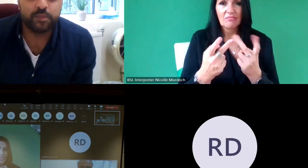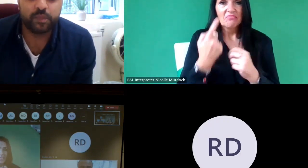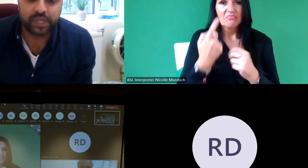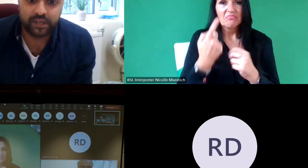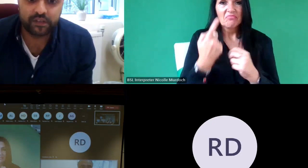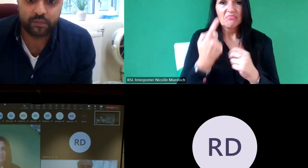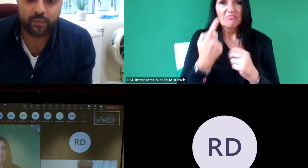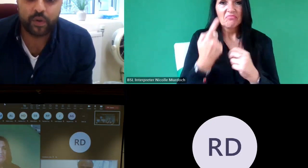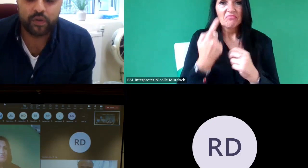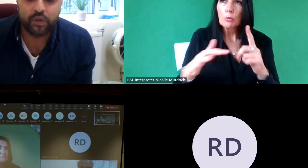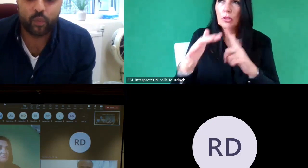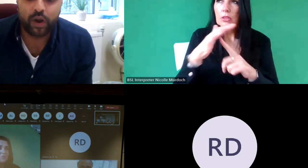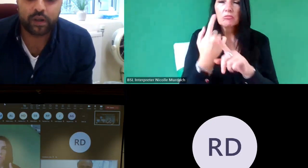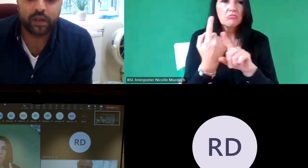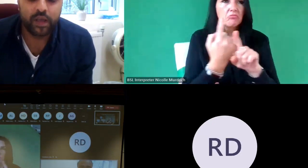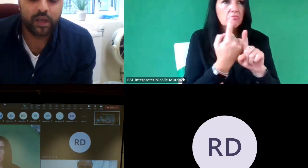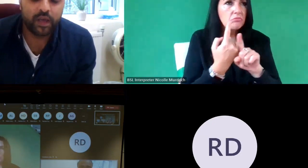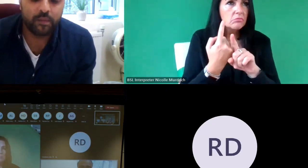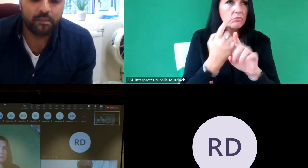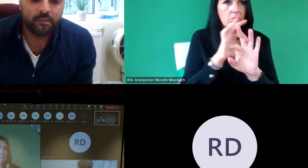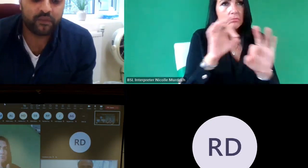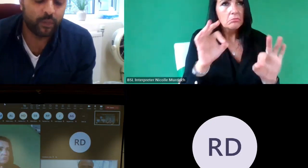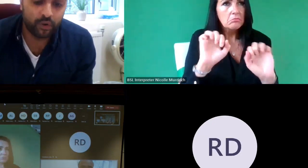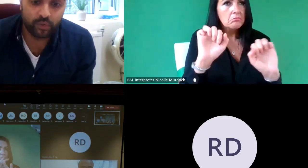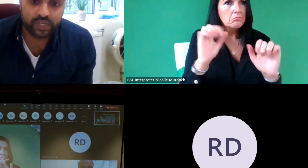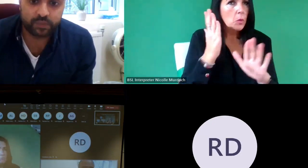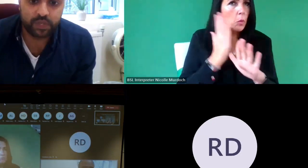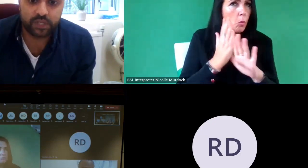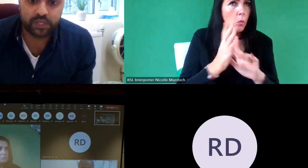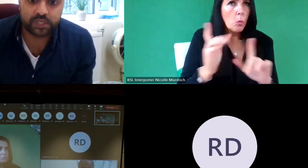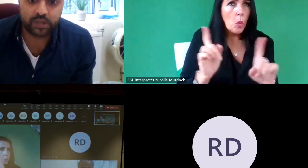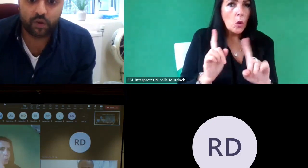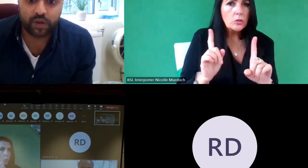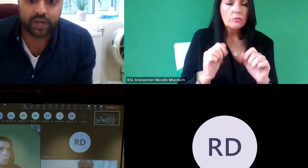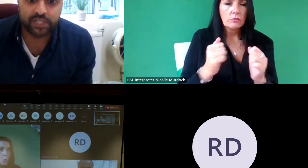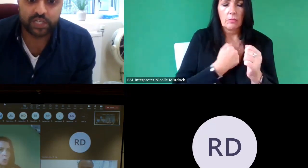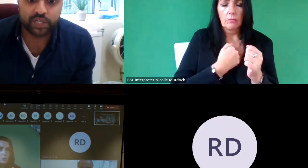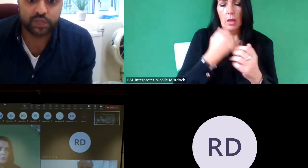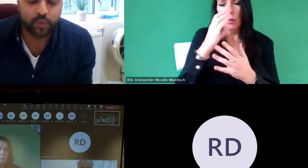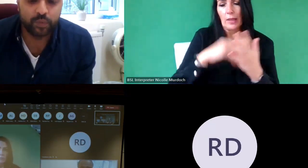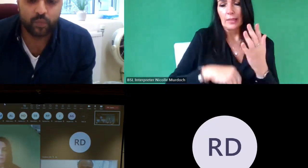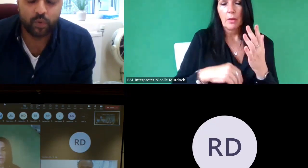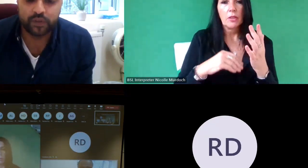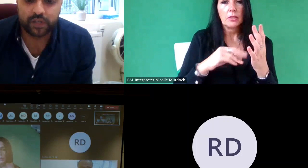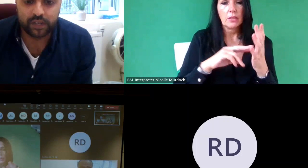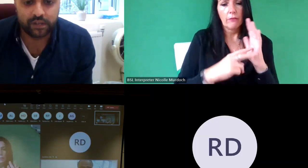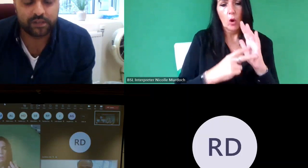speaking to them about your work um from our own experience organizations will be more than Keen